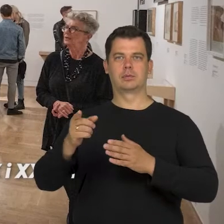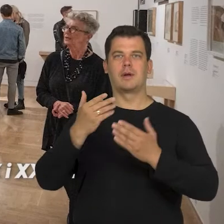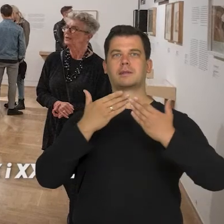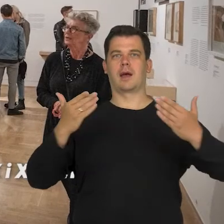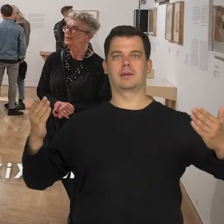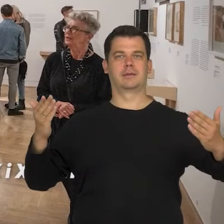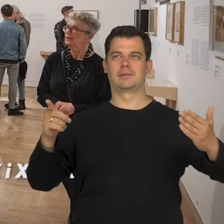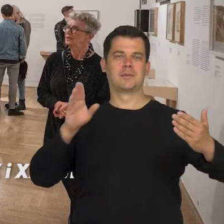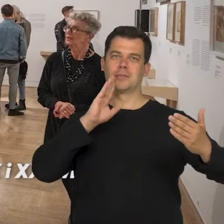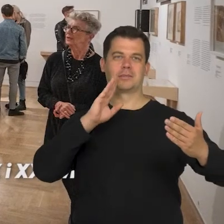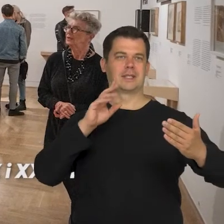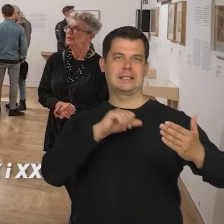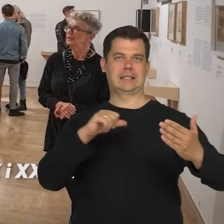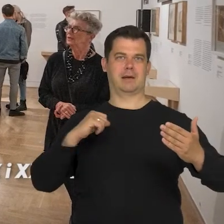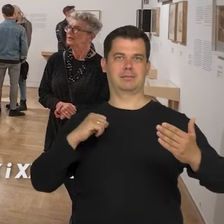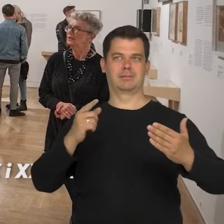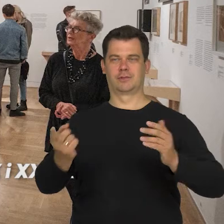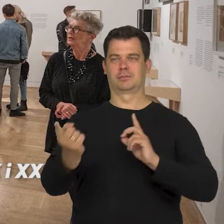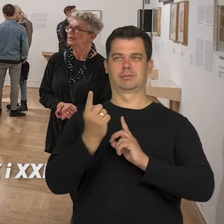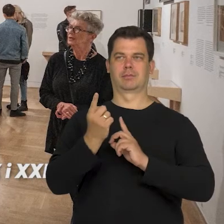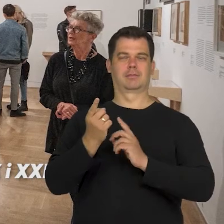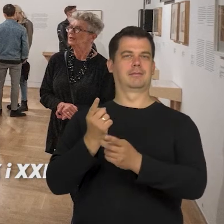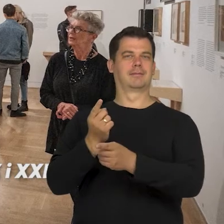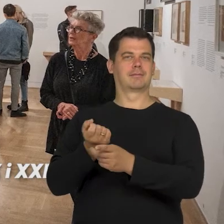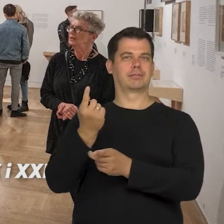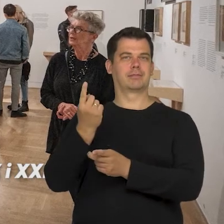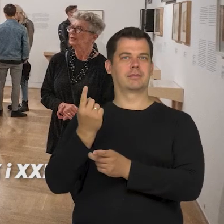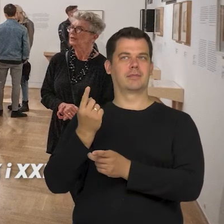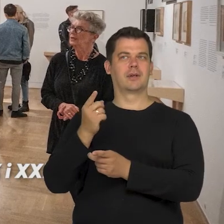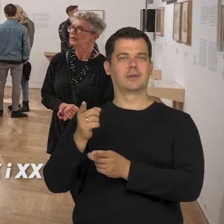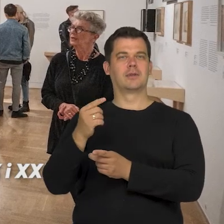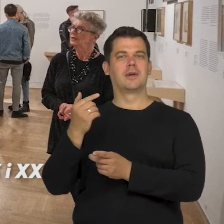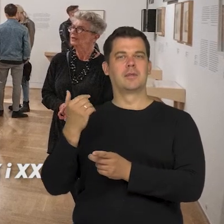I mean people from Teatr 21. And they caught my attention.